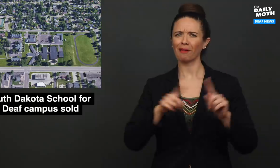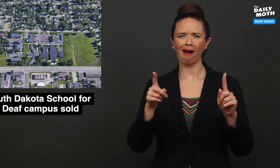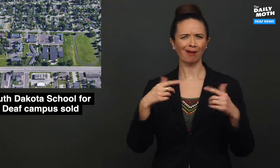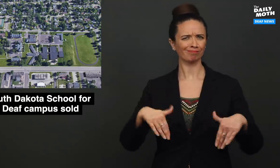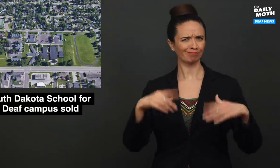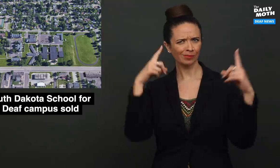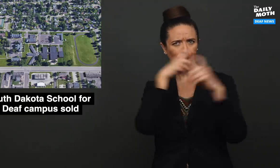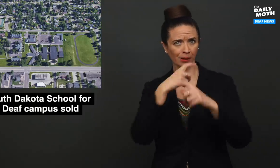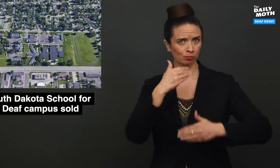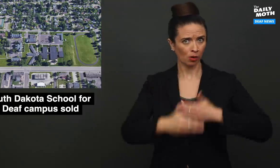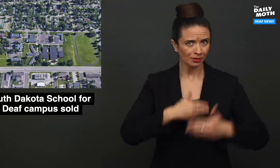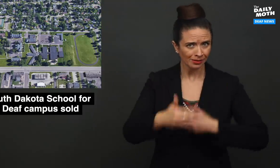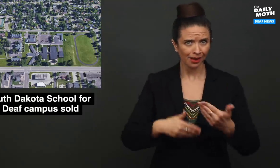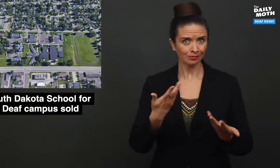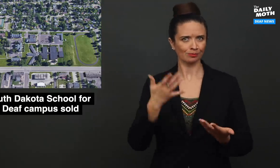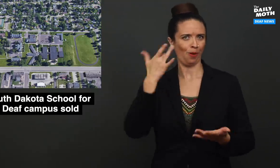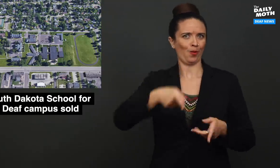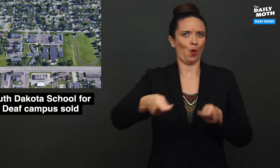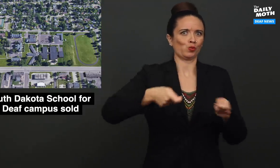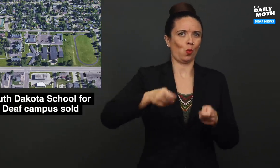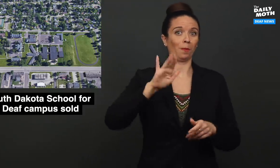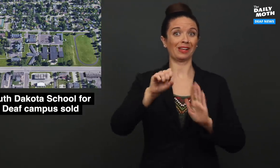but it was a very complicated process that was controlled